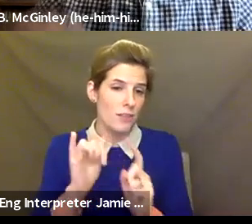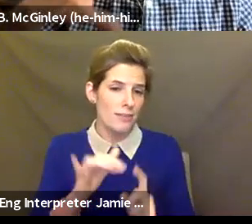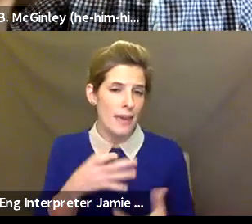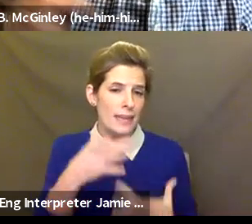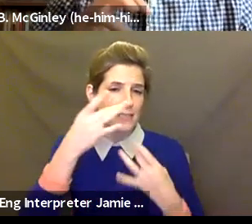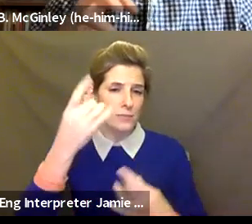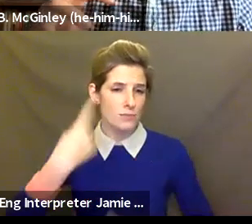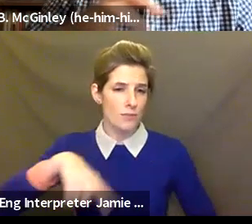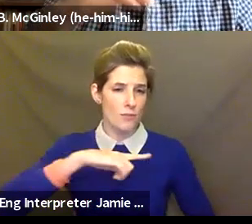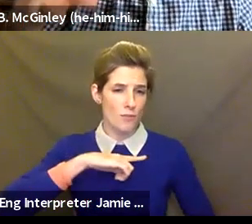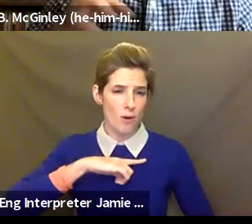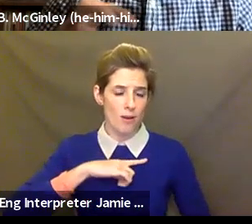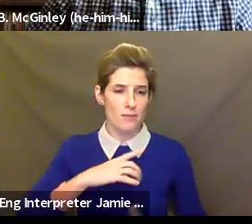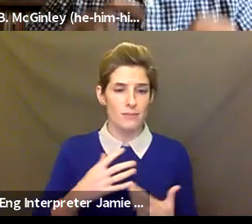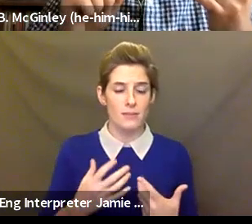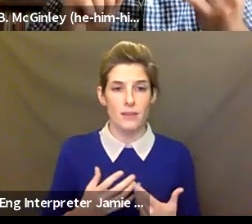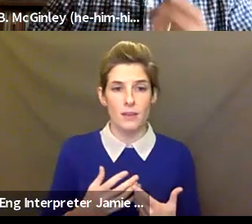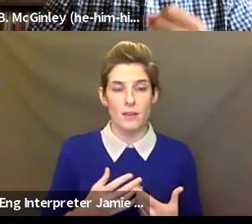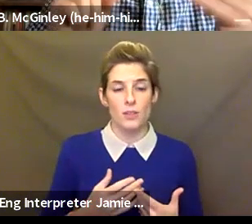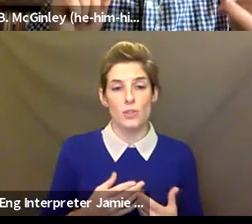then for the goals, we just returned back to artistry,